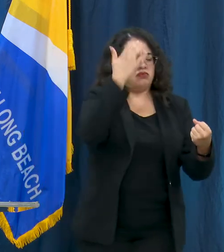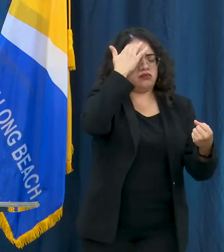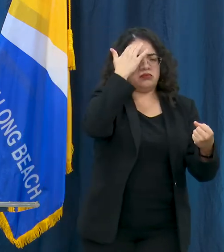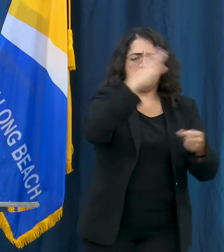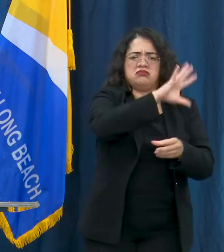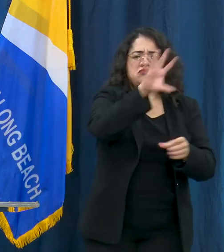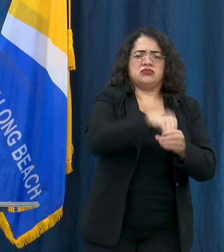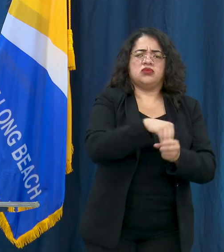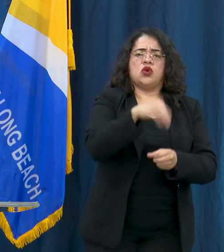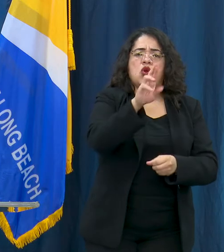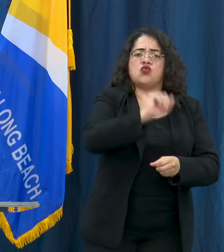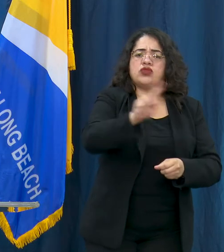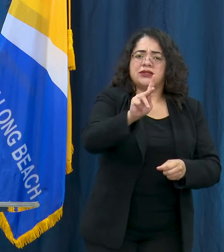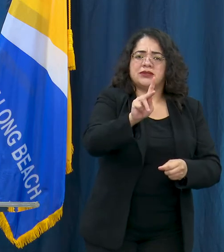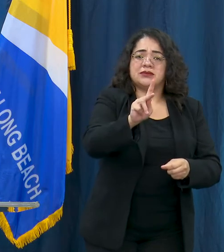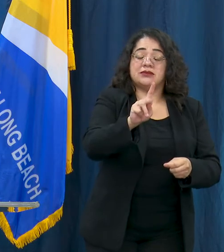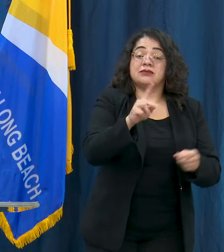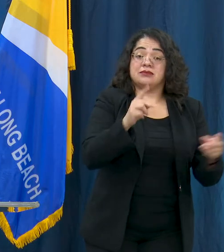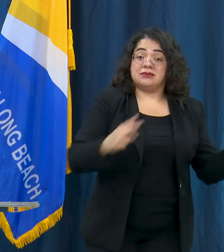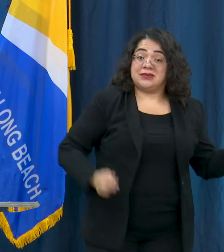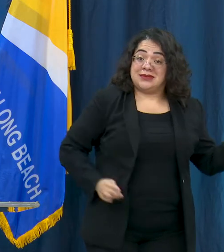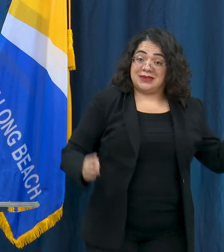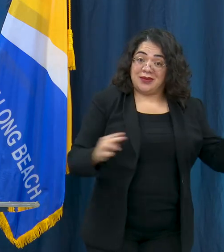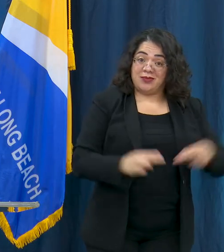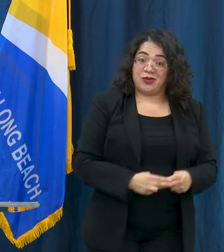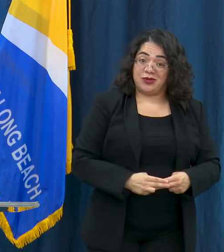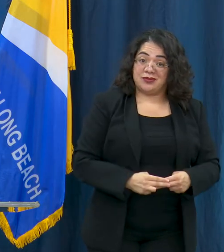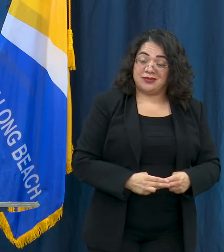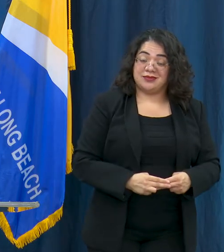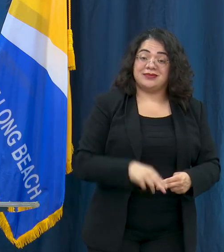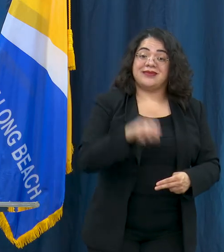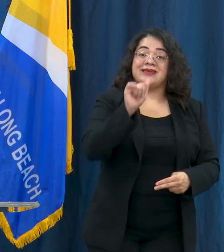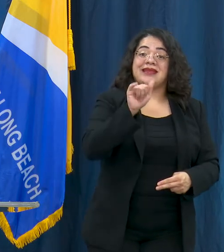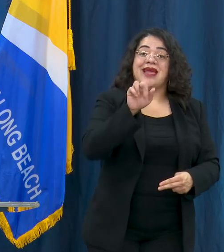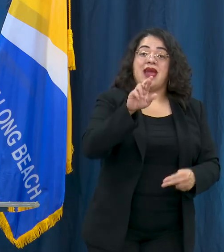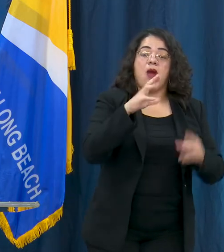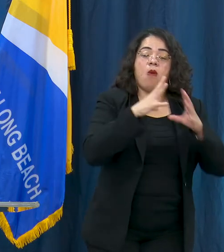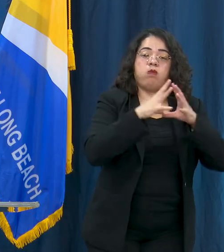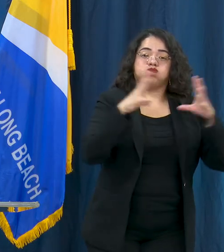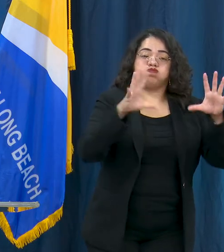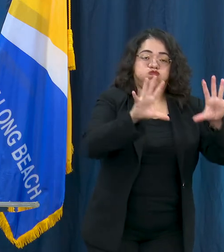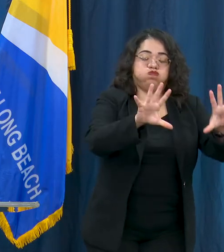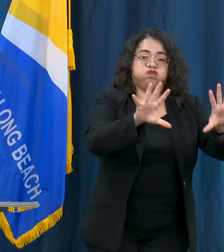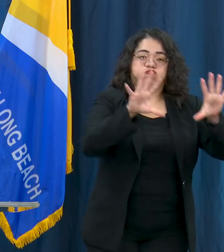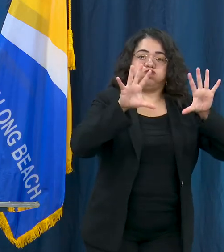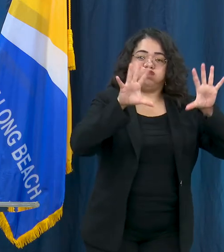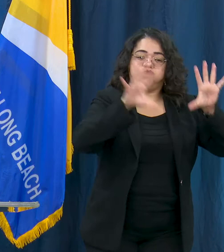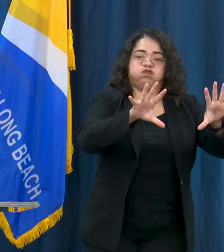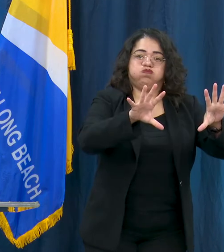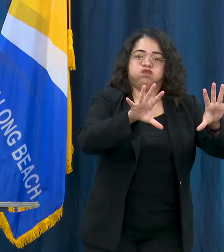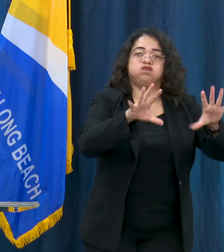but the seat belts, airbags, rear view, cameras, and other safety precautions